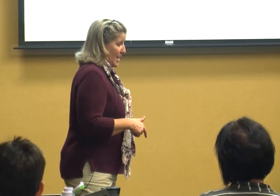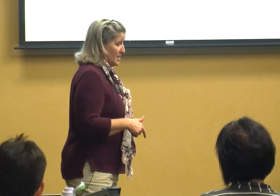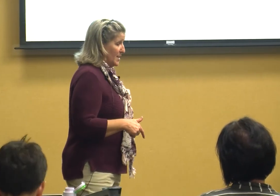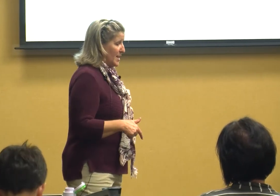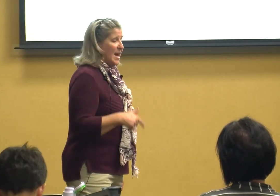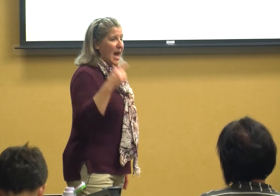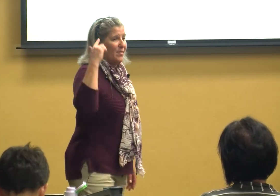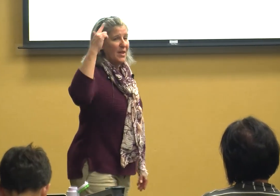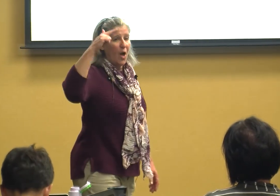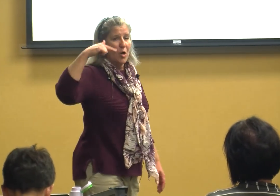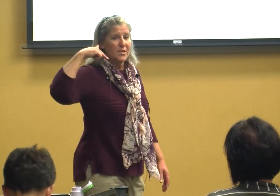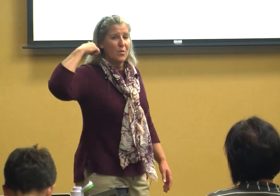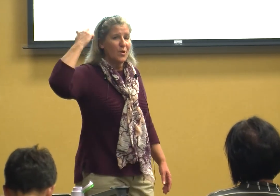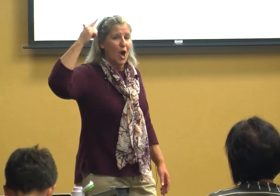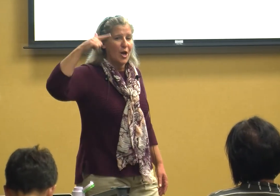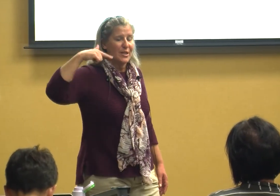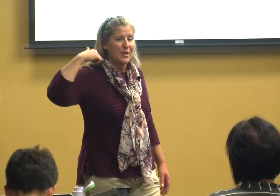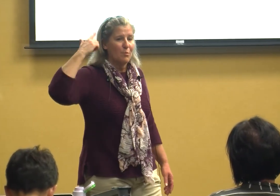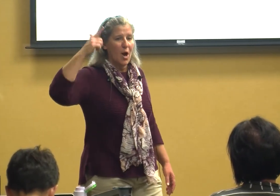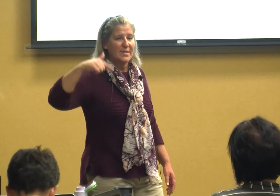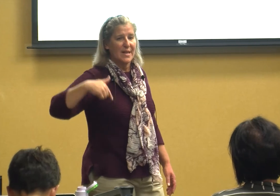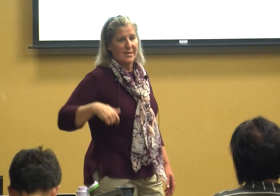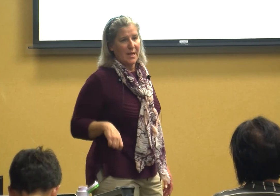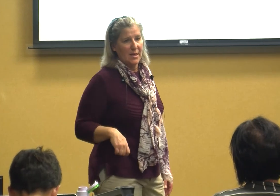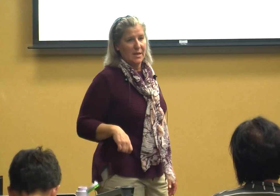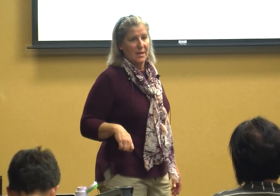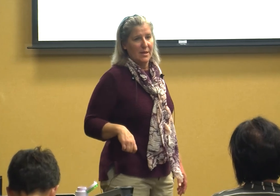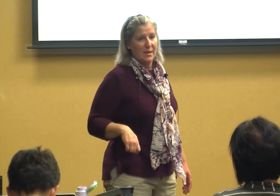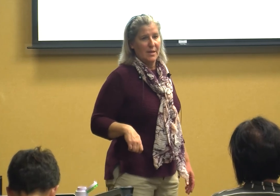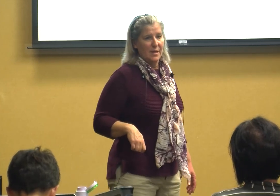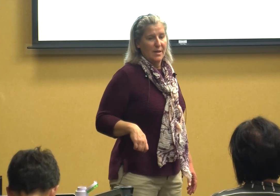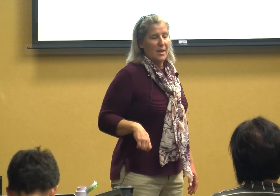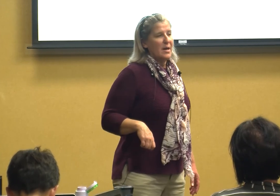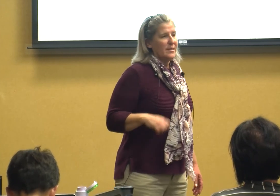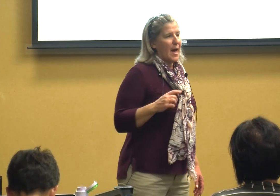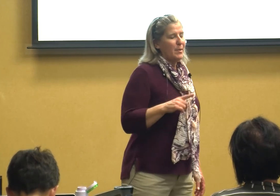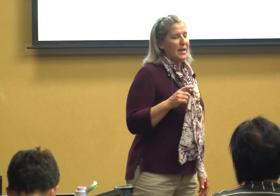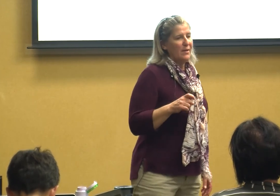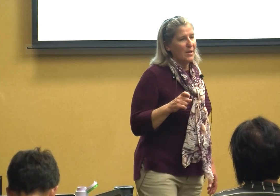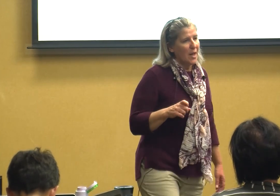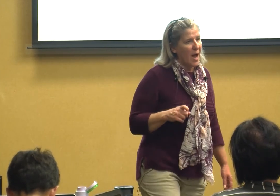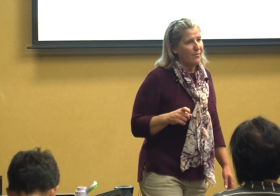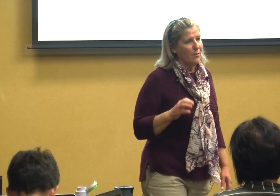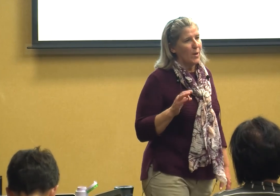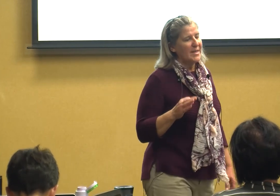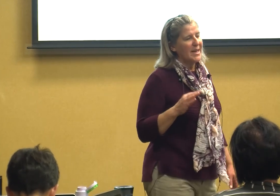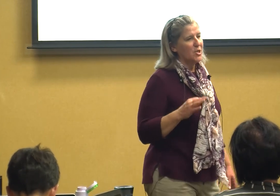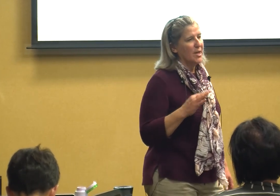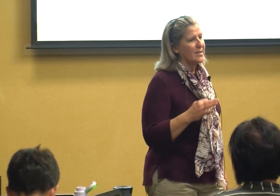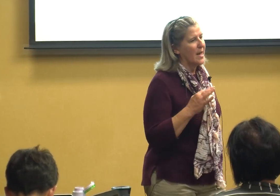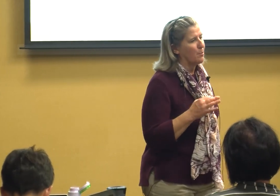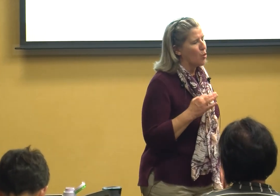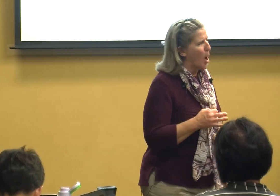and then also their cognitive processing because I believe in life if we teach kids had a problem